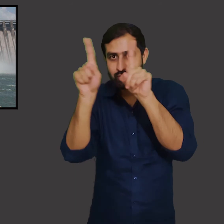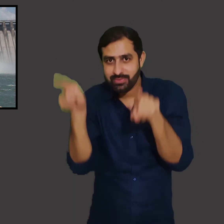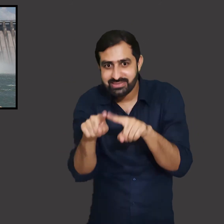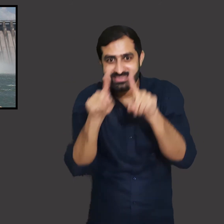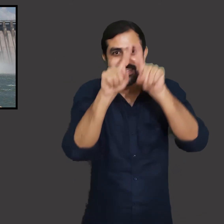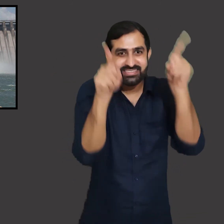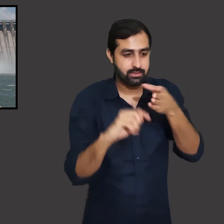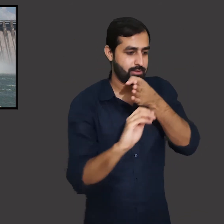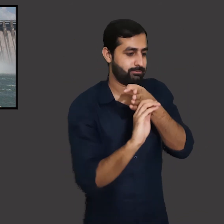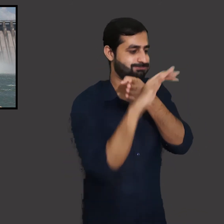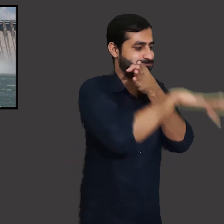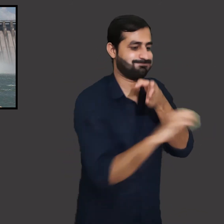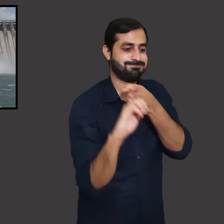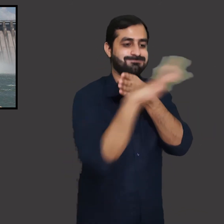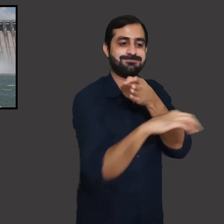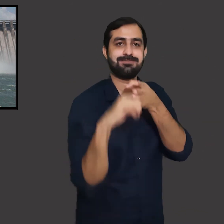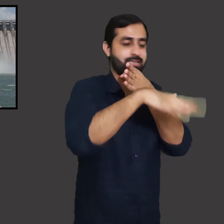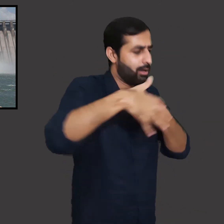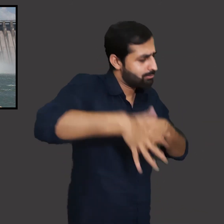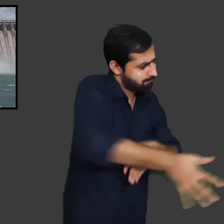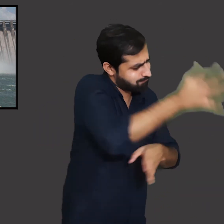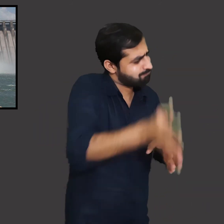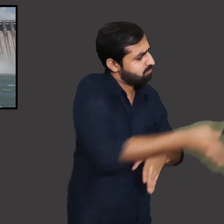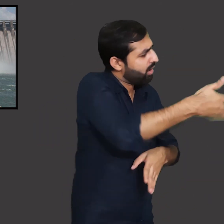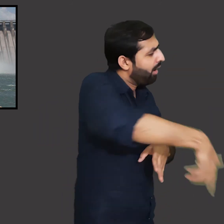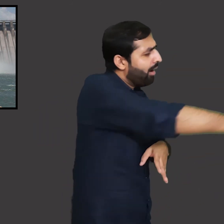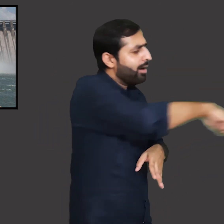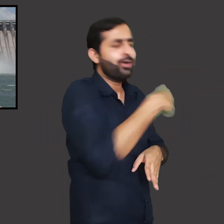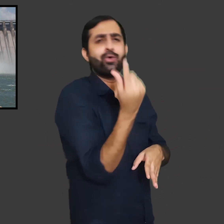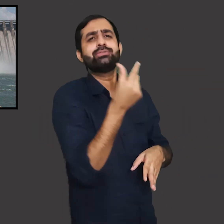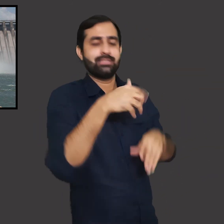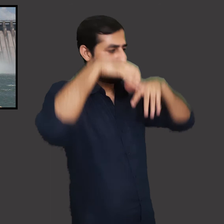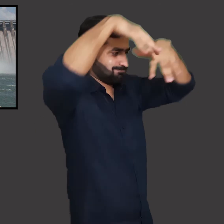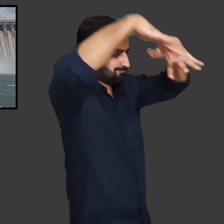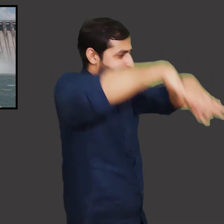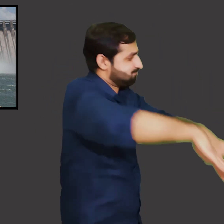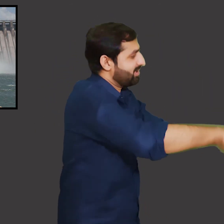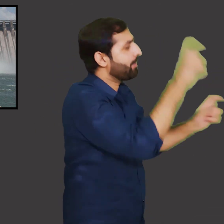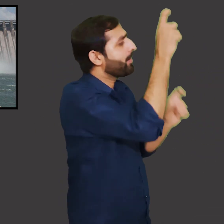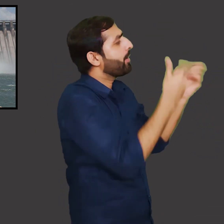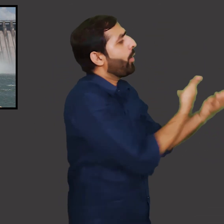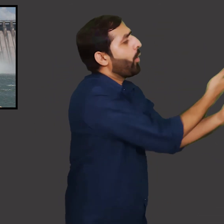the river water which passes through the gates of dams to another location is used by the people